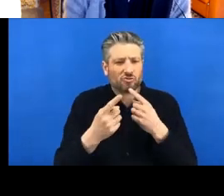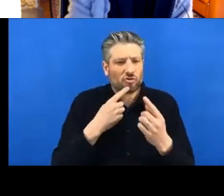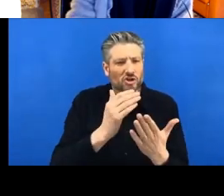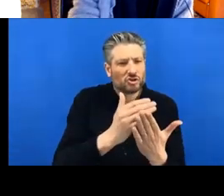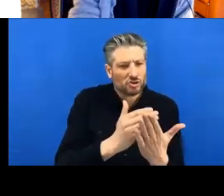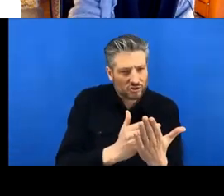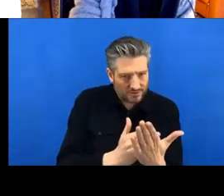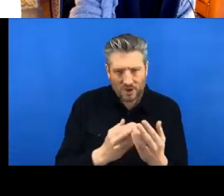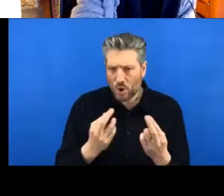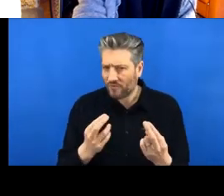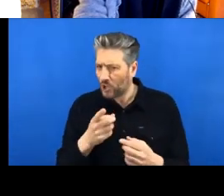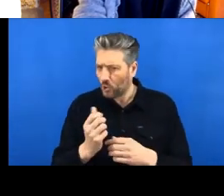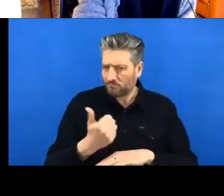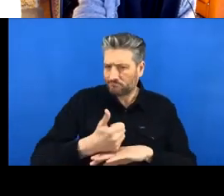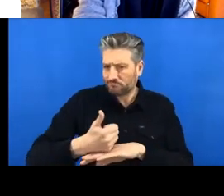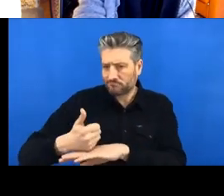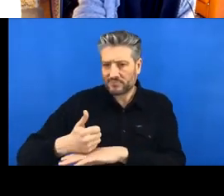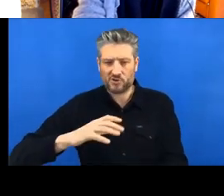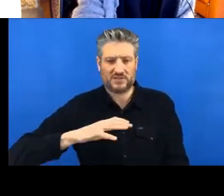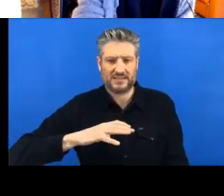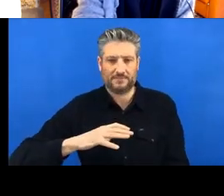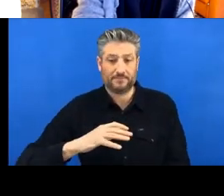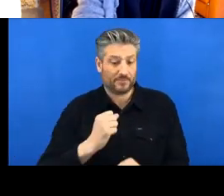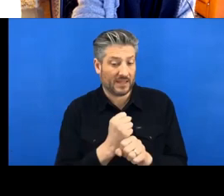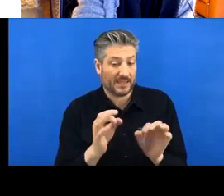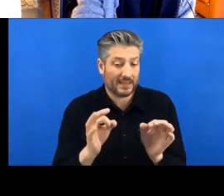Okay, so what you're going to need: first of all, Git.